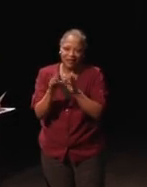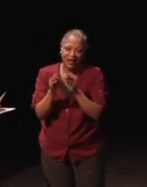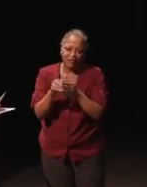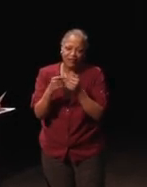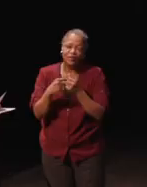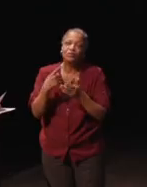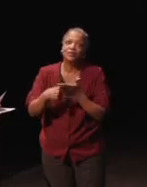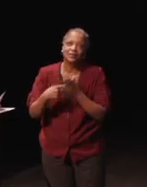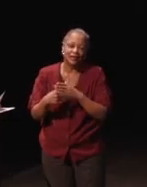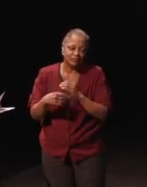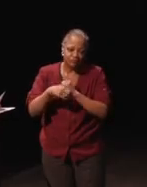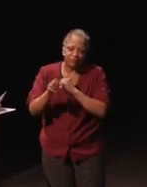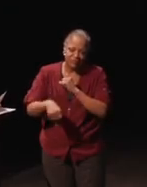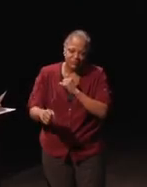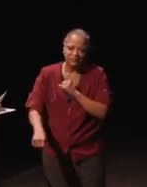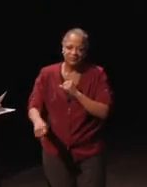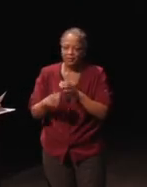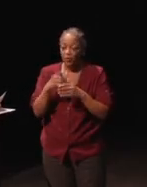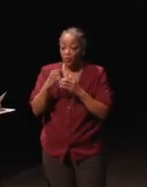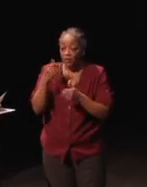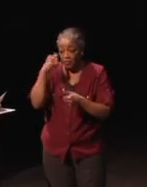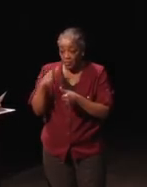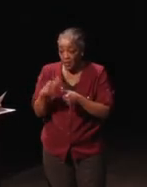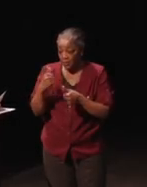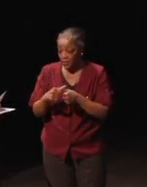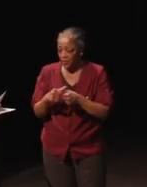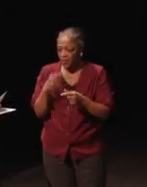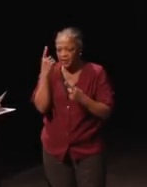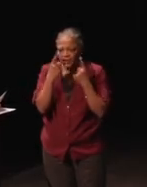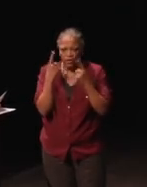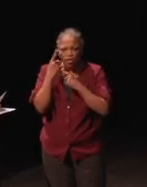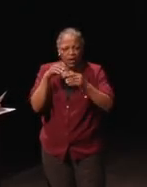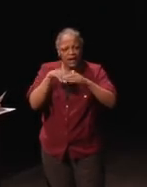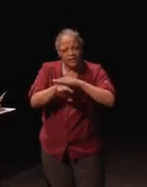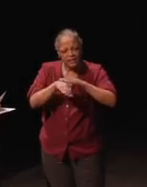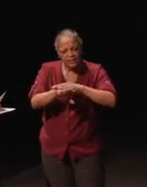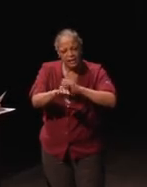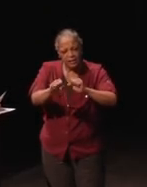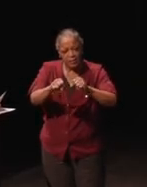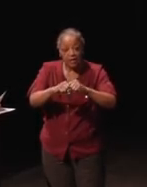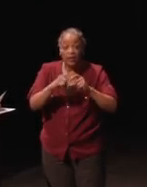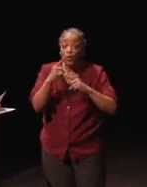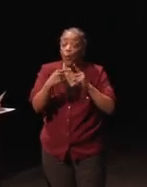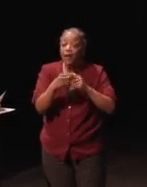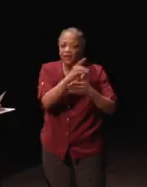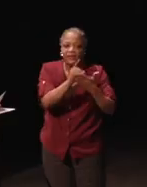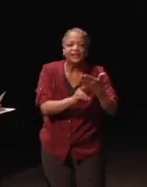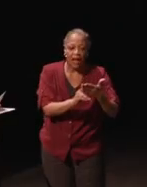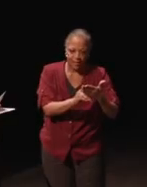but one of the things as I said that you have to remember is to consider accessibility at the design stage as early as possible.